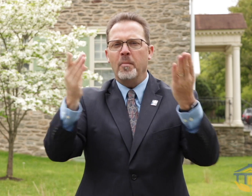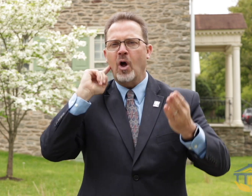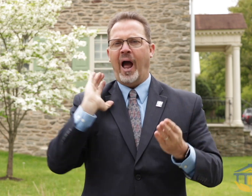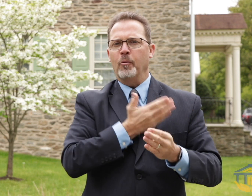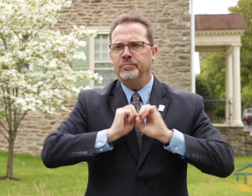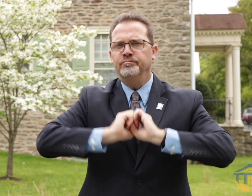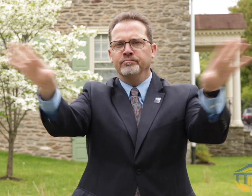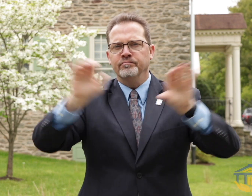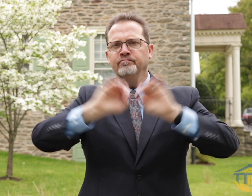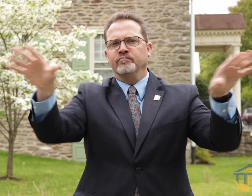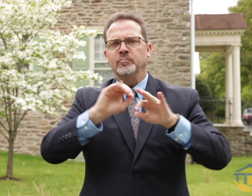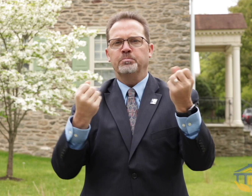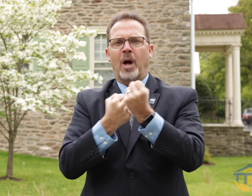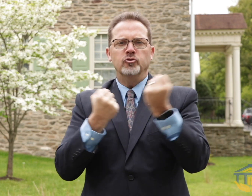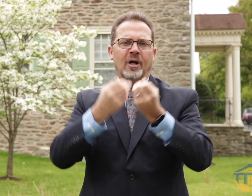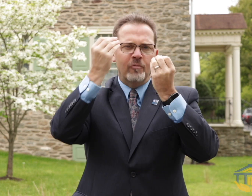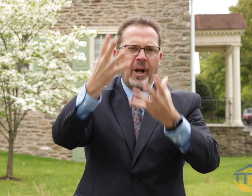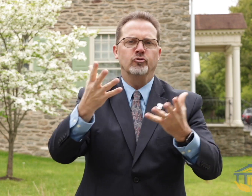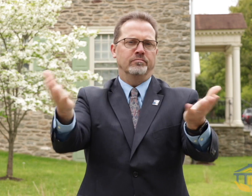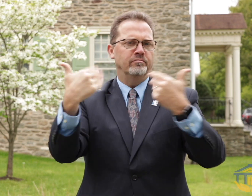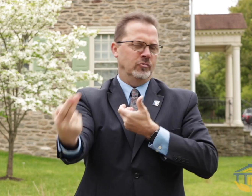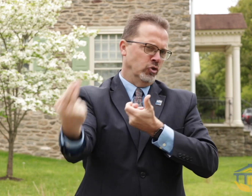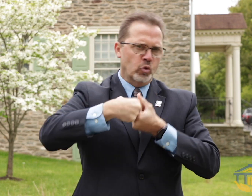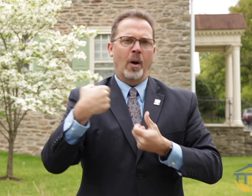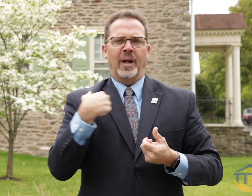out for the information coming soon about the different sponsor levels and what